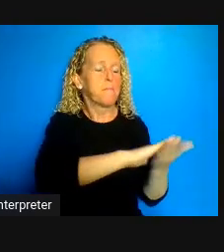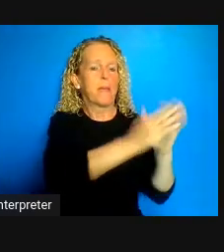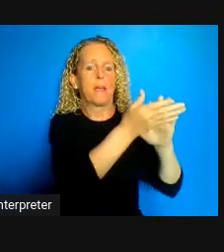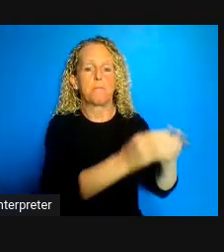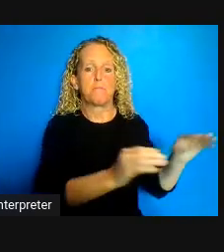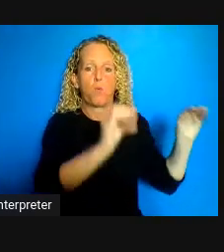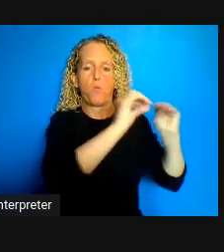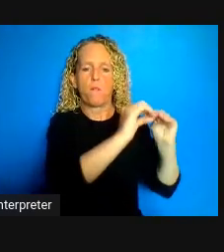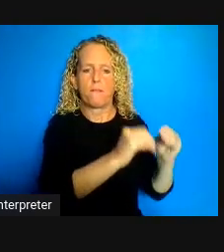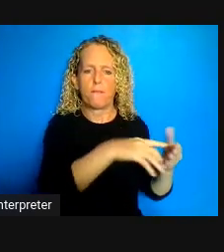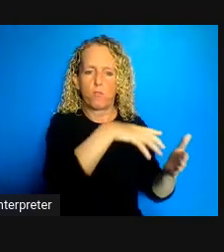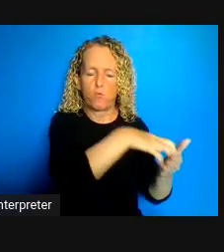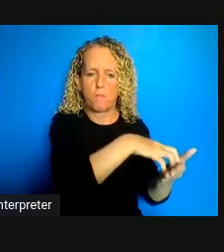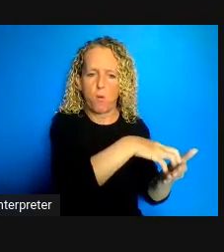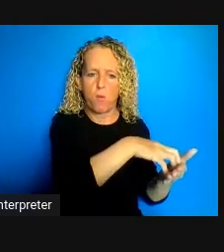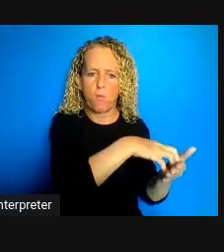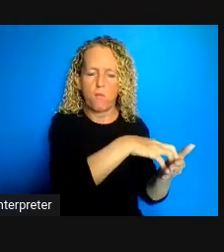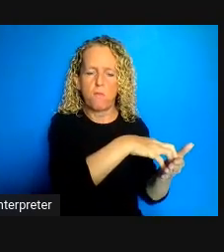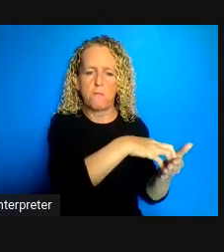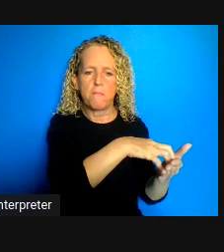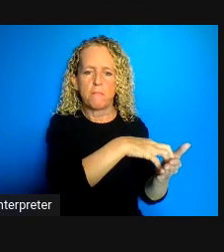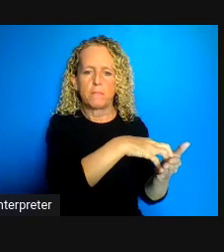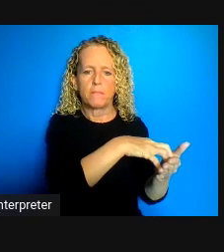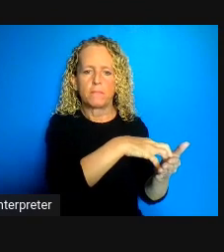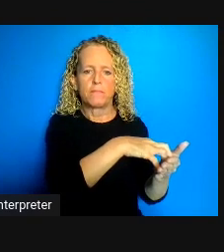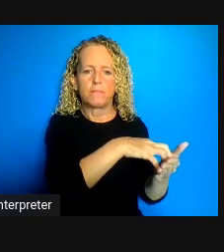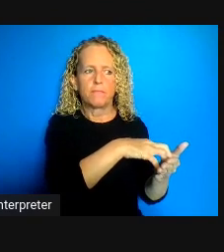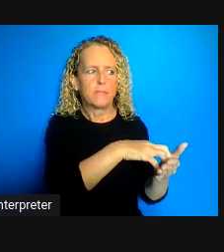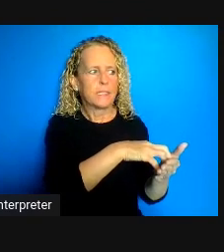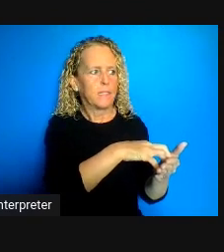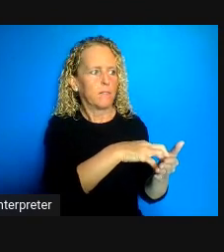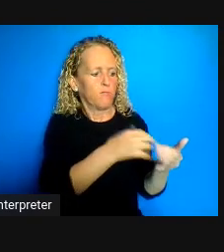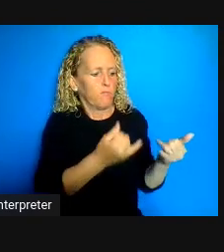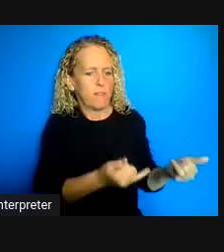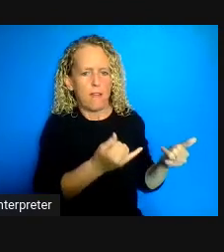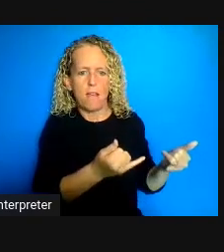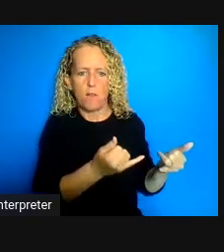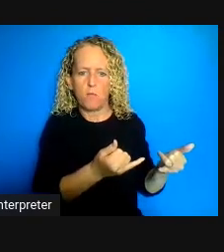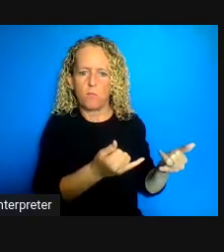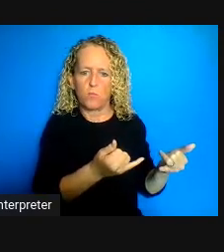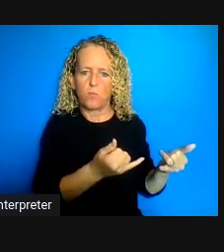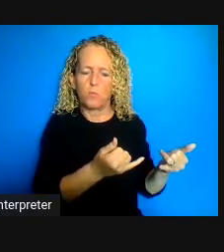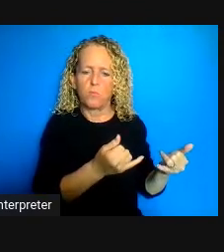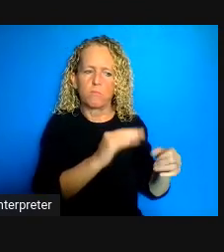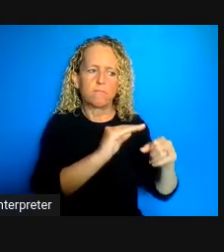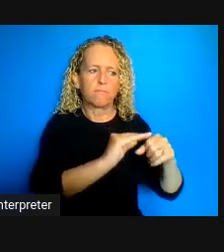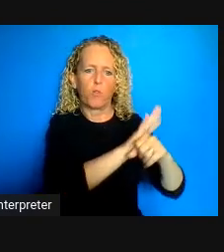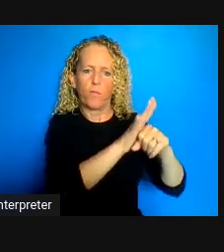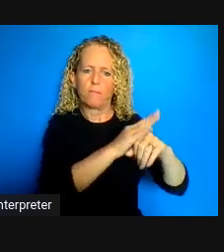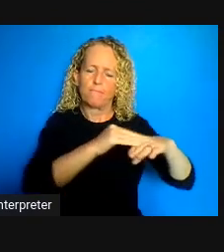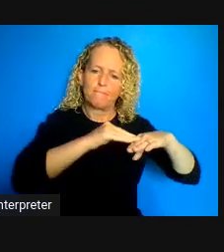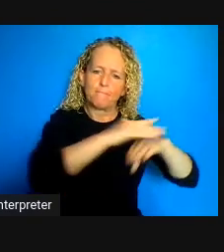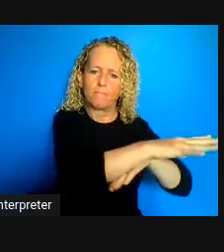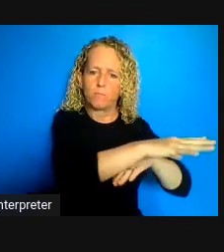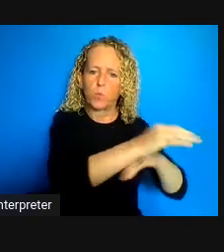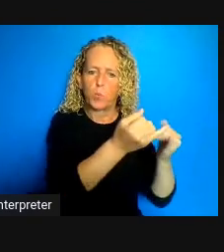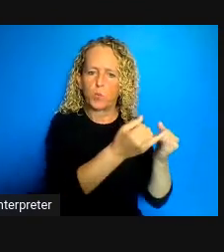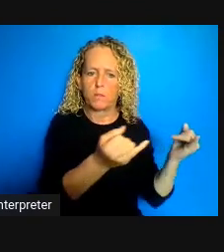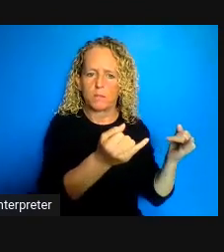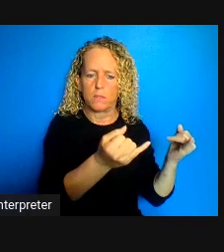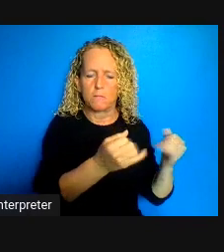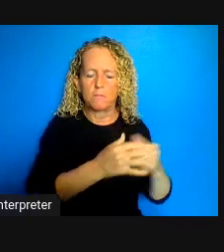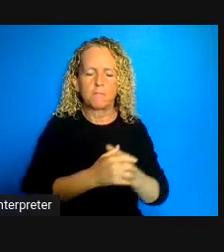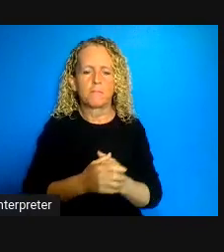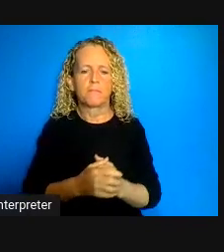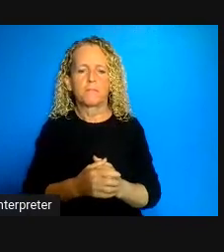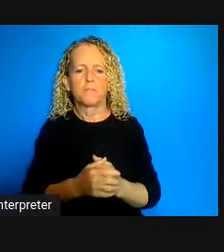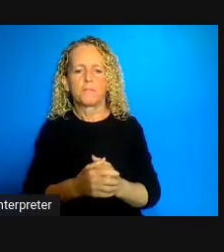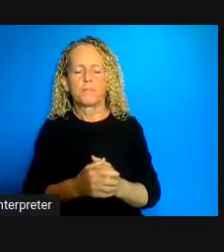and in this case um to COVID-19 contagion I've focused shifting from the